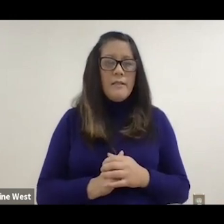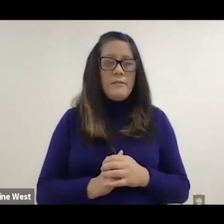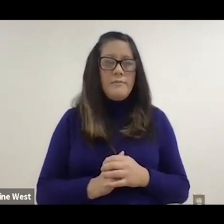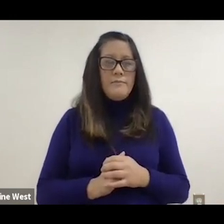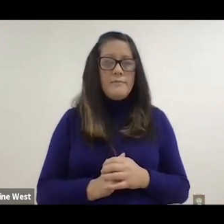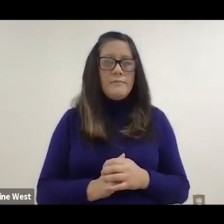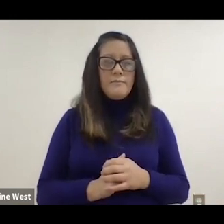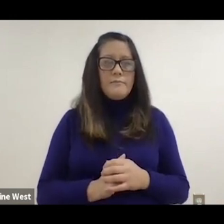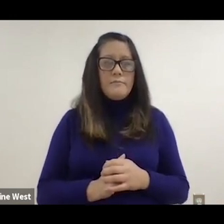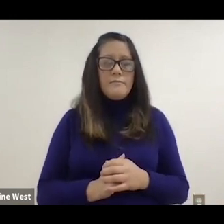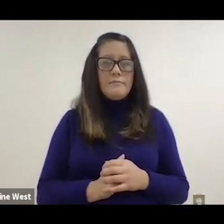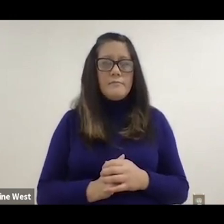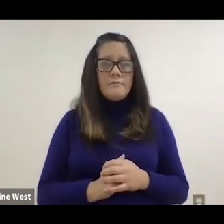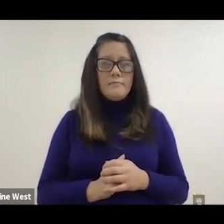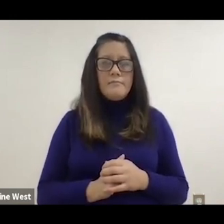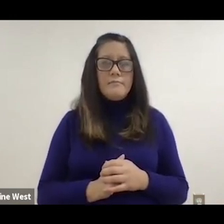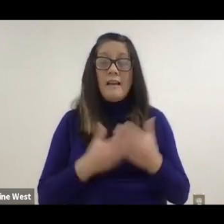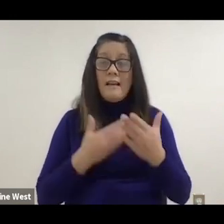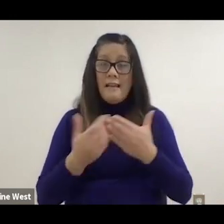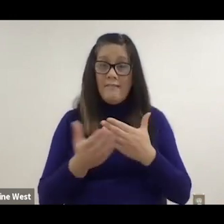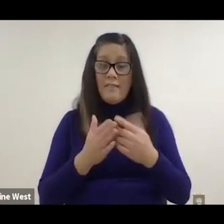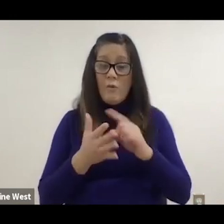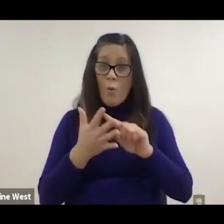Some people, despite those technologies,